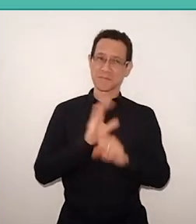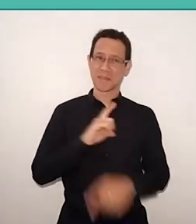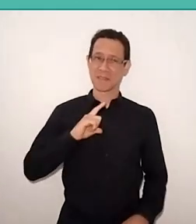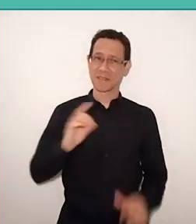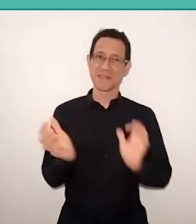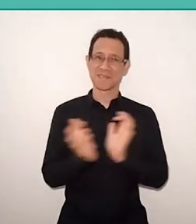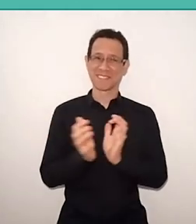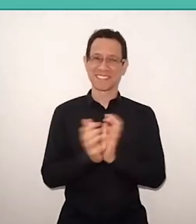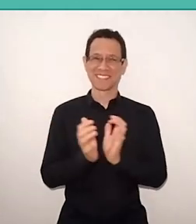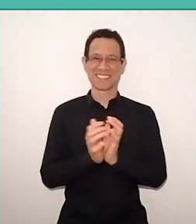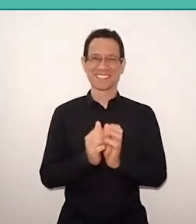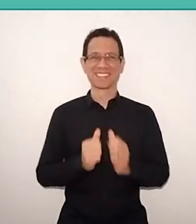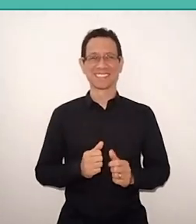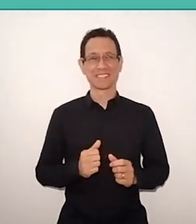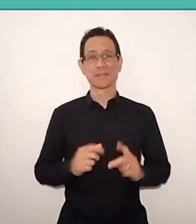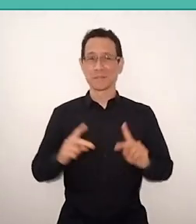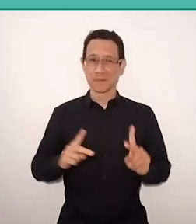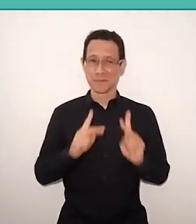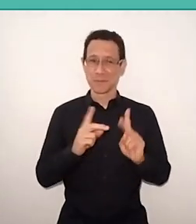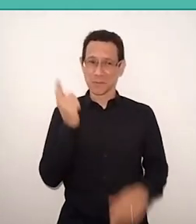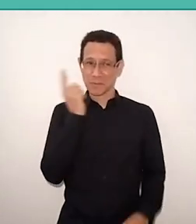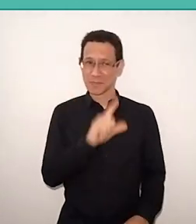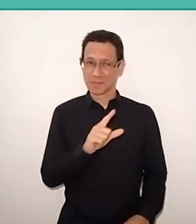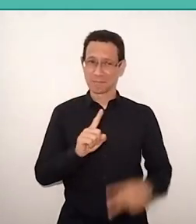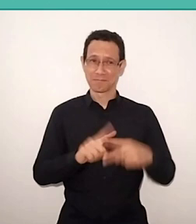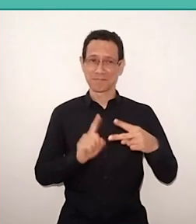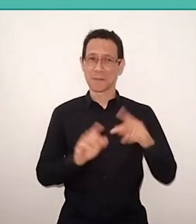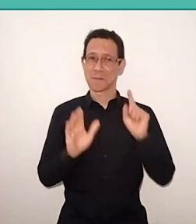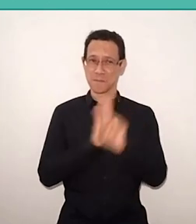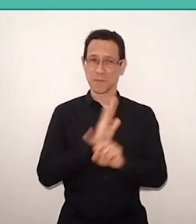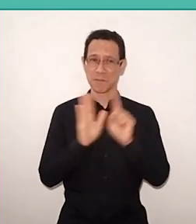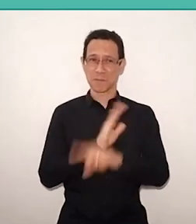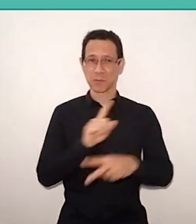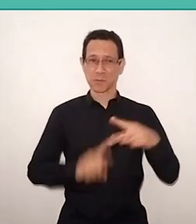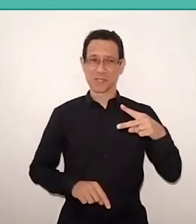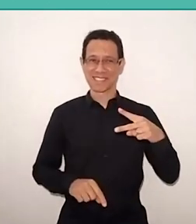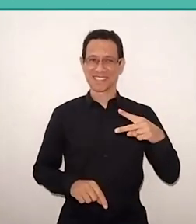we will succeed, at least ask two questions and we'll spend a little bit,